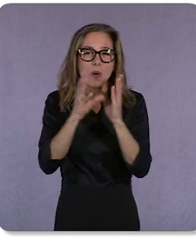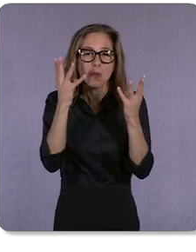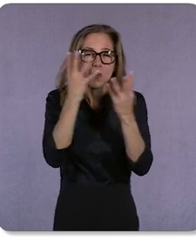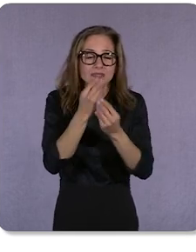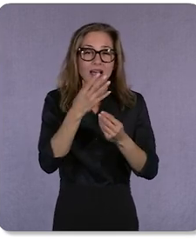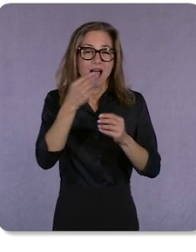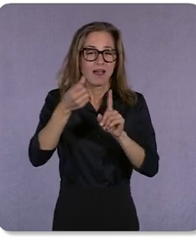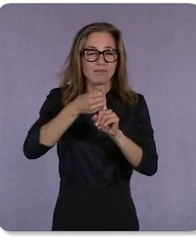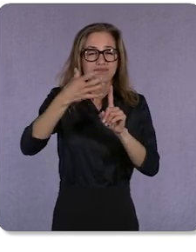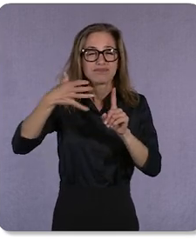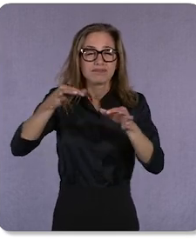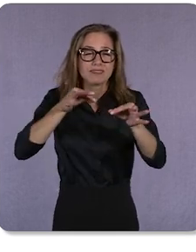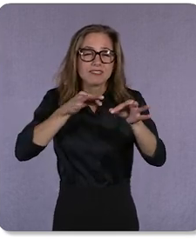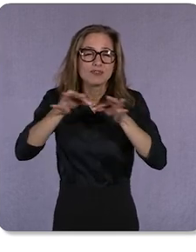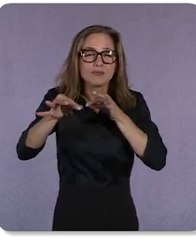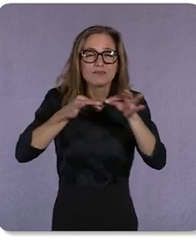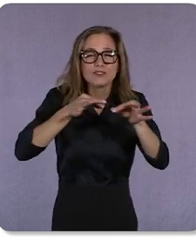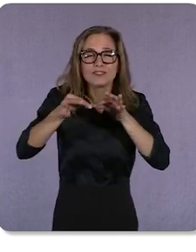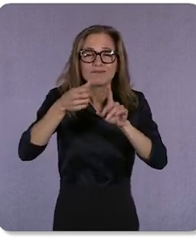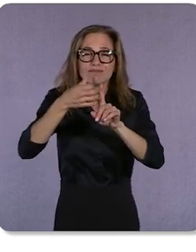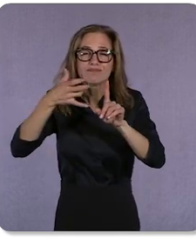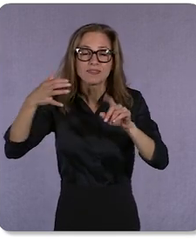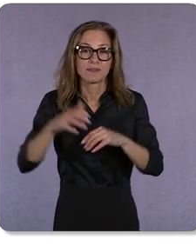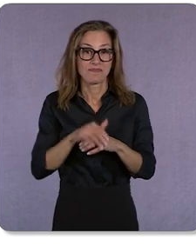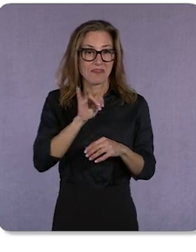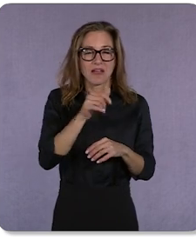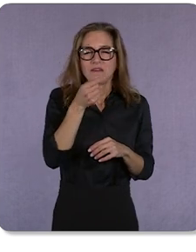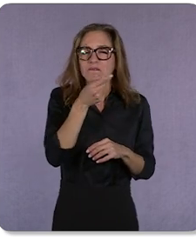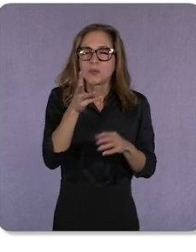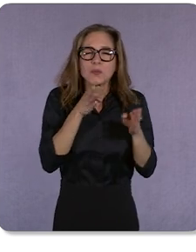These are just a few ways we’re reimagining Search to make it more natural and helpful,